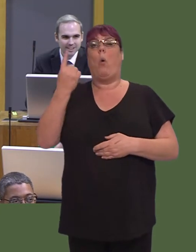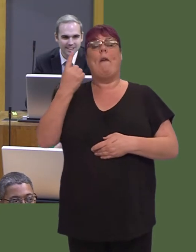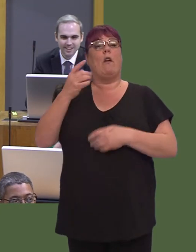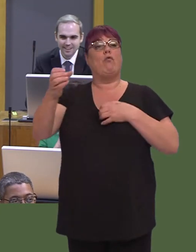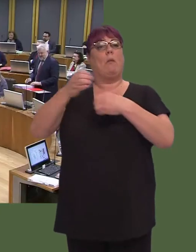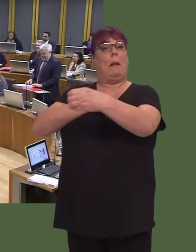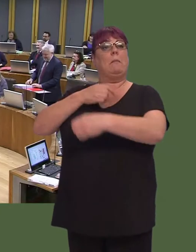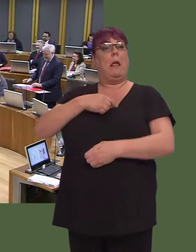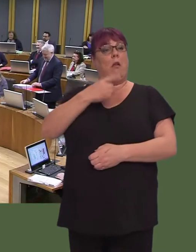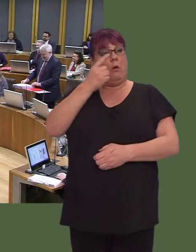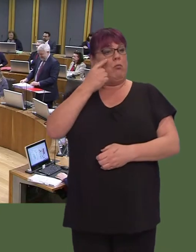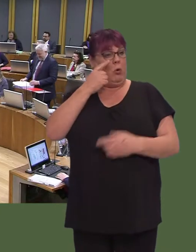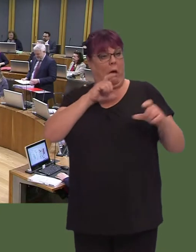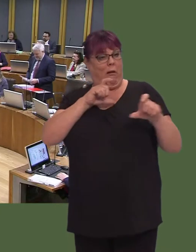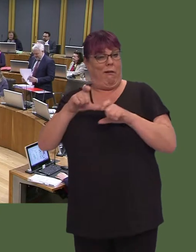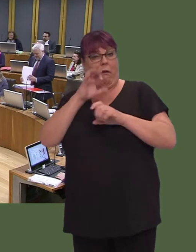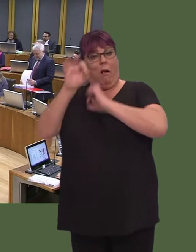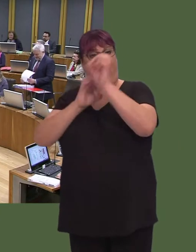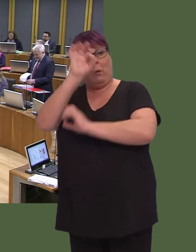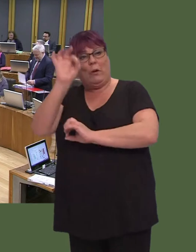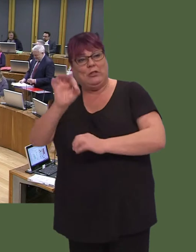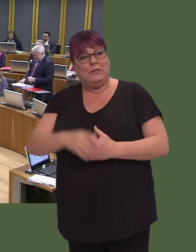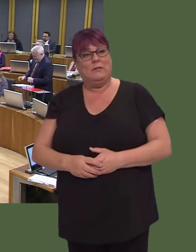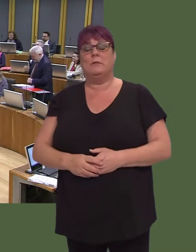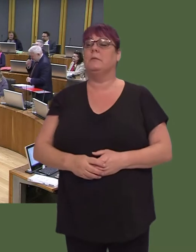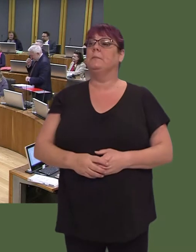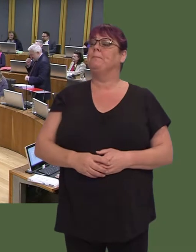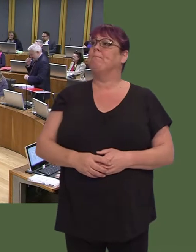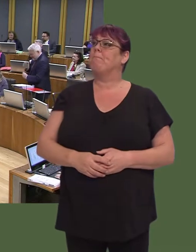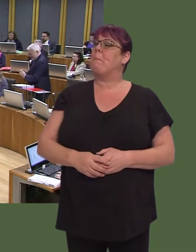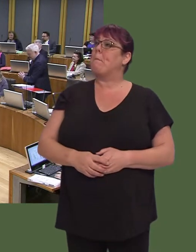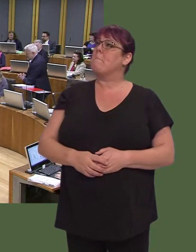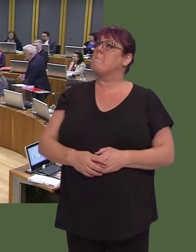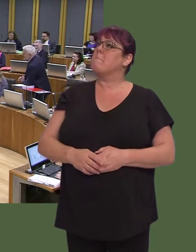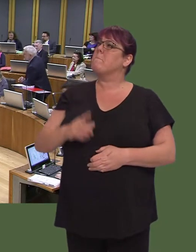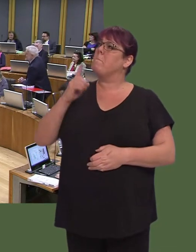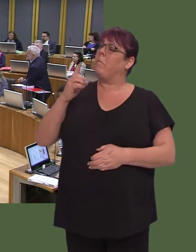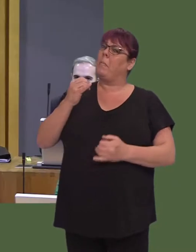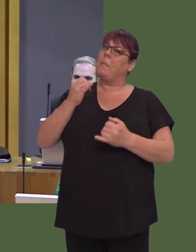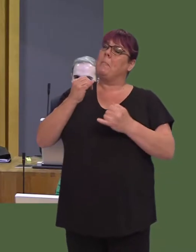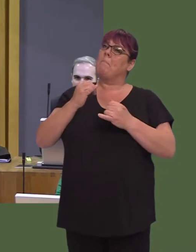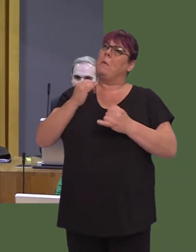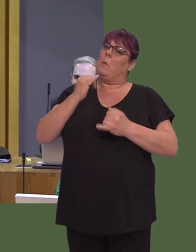as First Minister. Adam Price AM: Perhaps the biggest criticism made of your Government is that you don't like criticism.